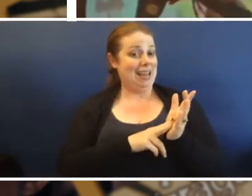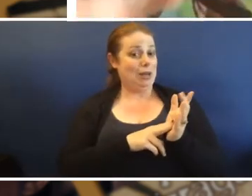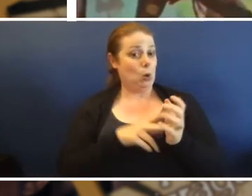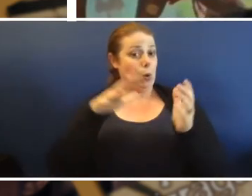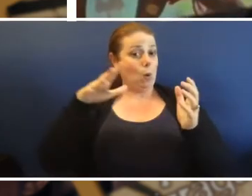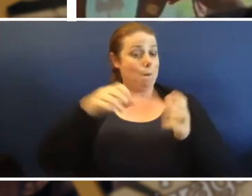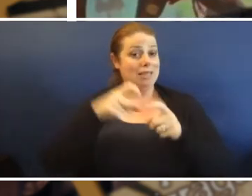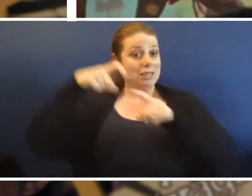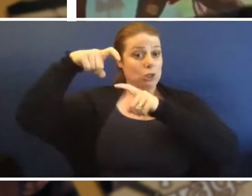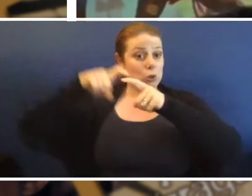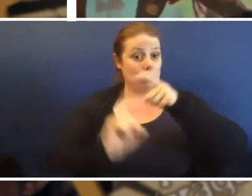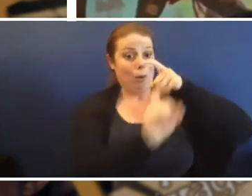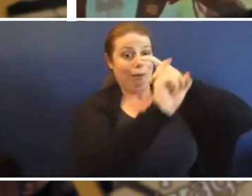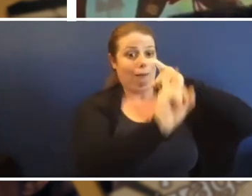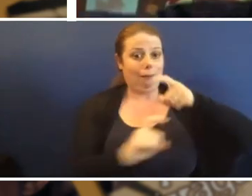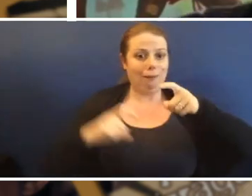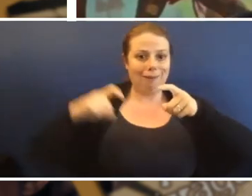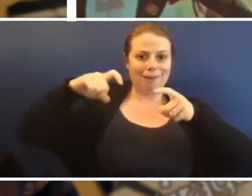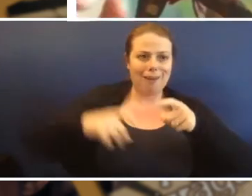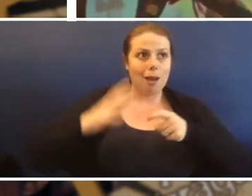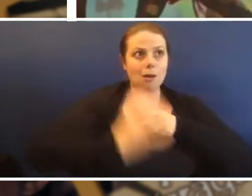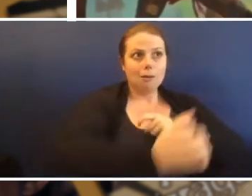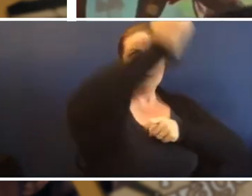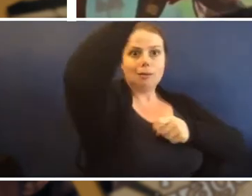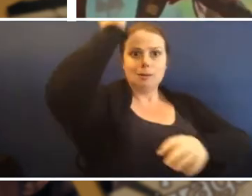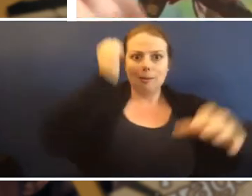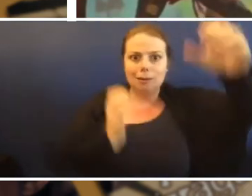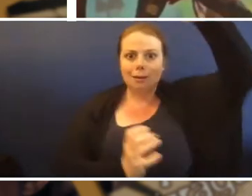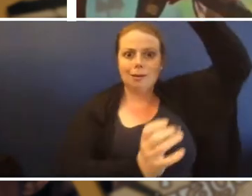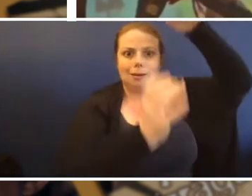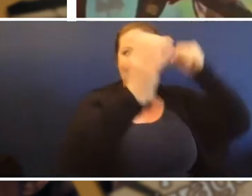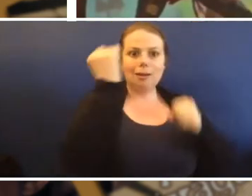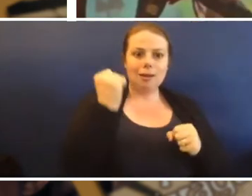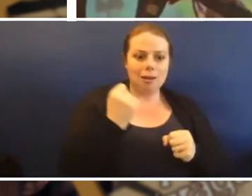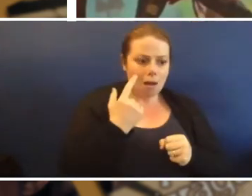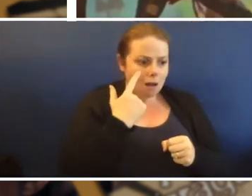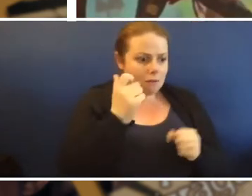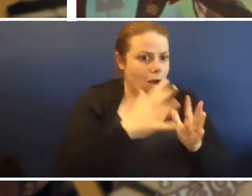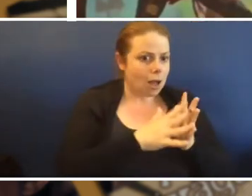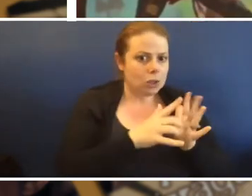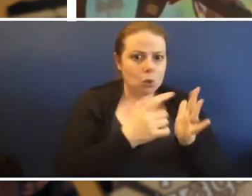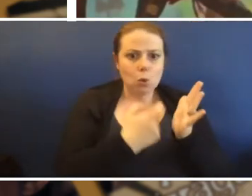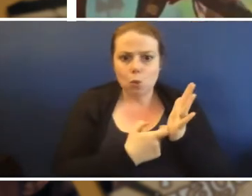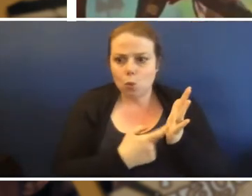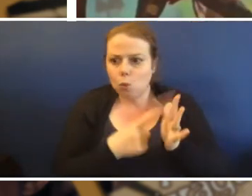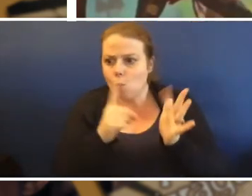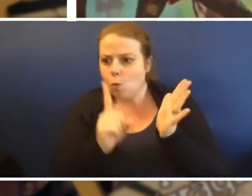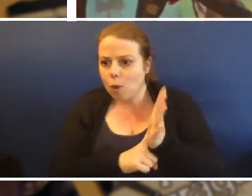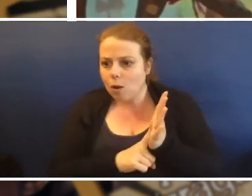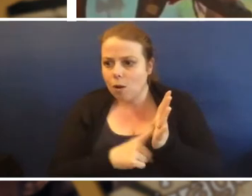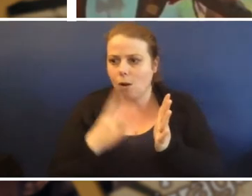to swing through the trees to get to the places where you can get your whirl and your turquoise